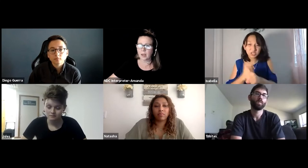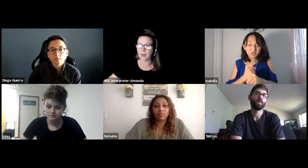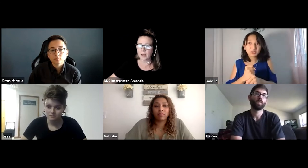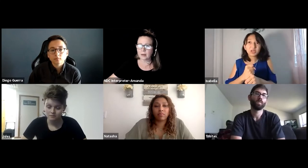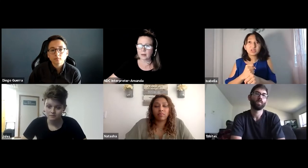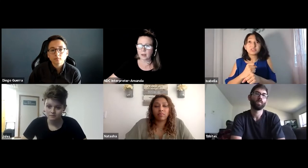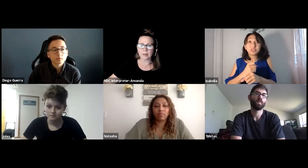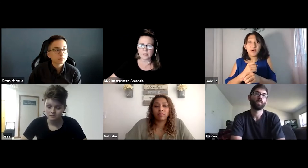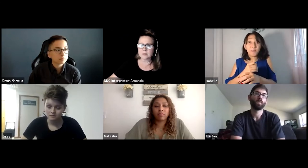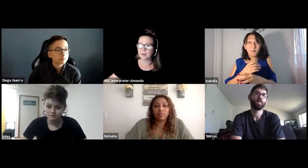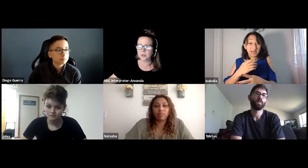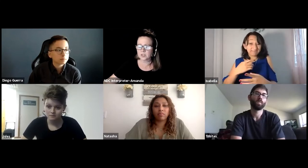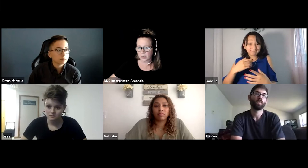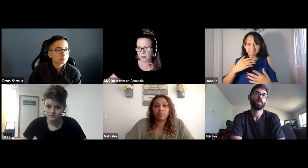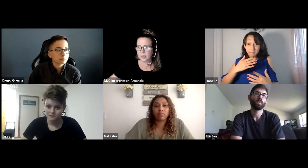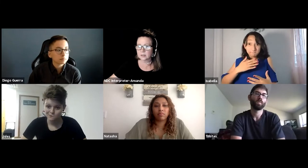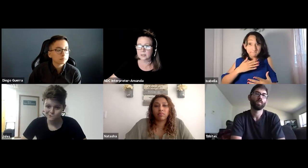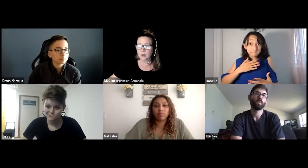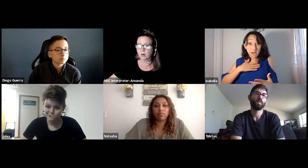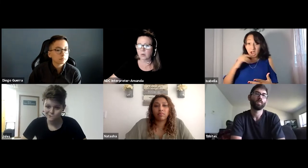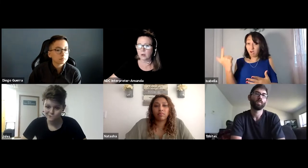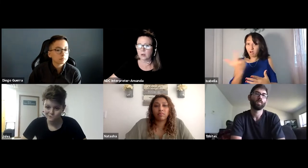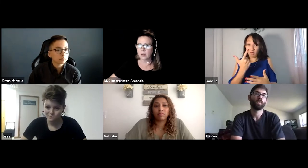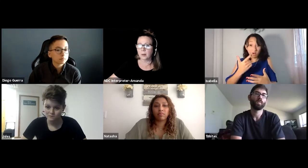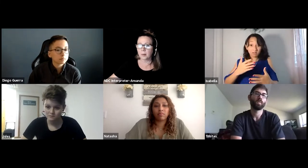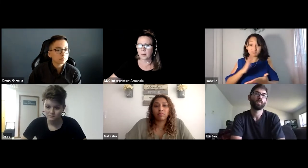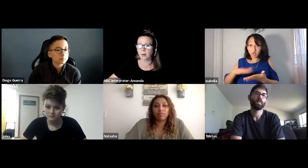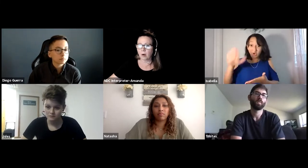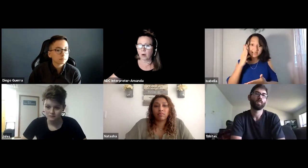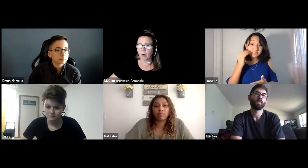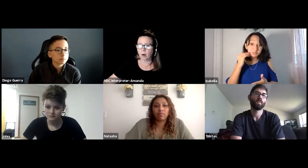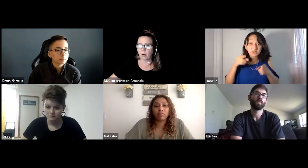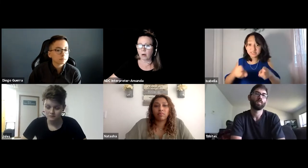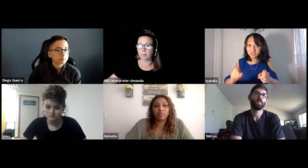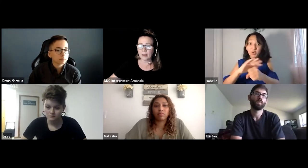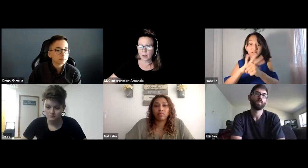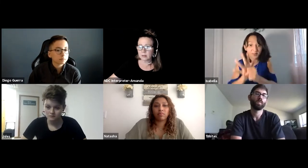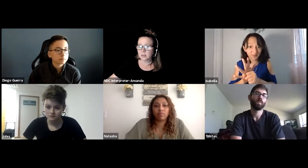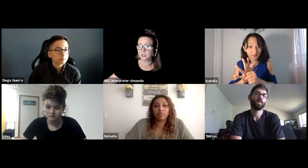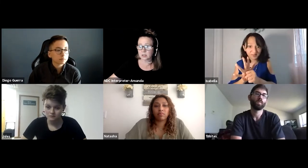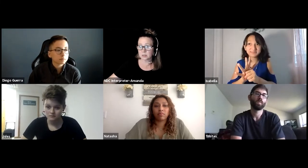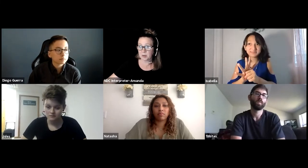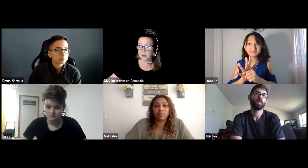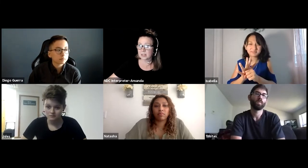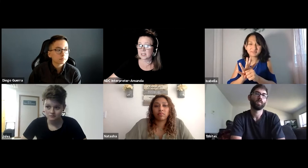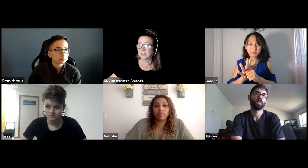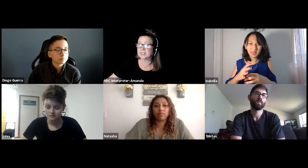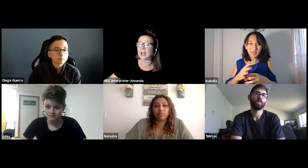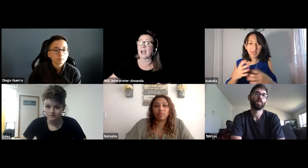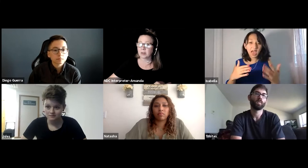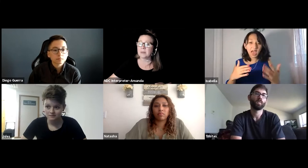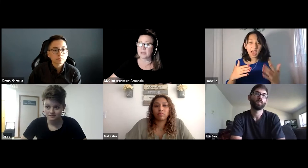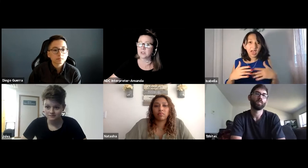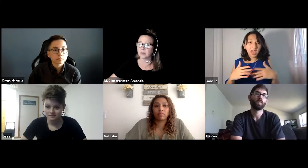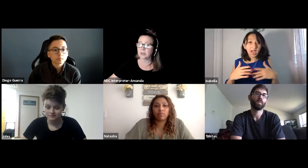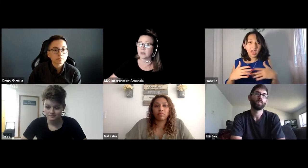And again, this is my first year, and so my college experience has been during